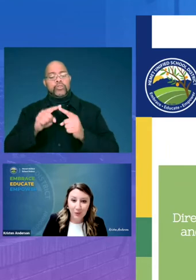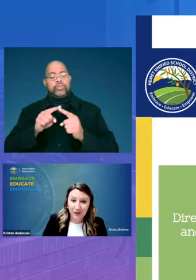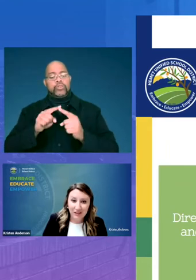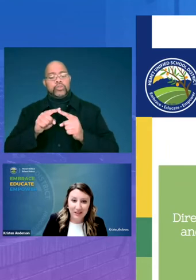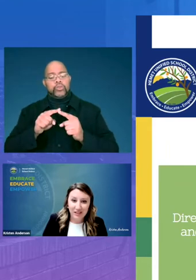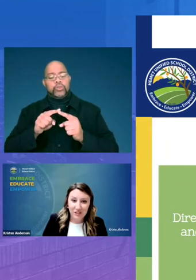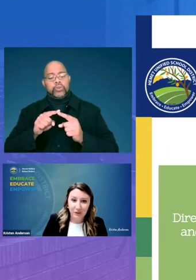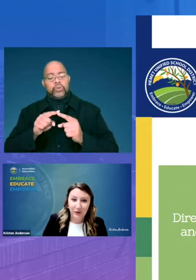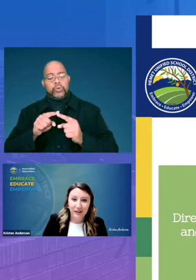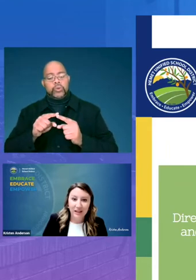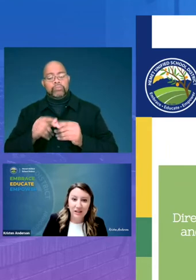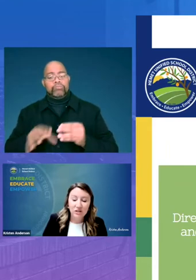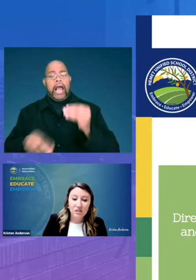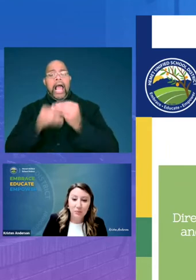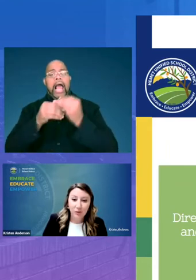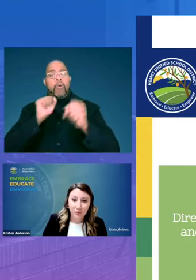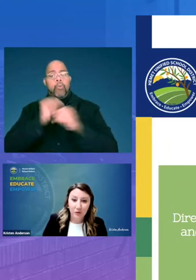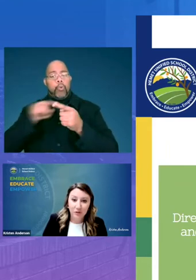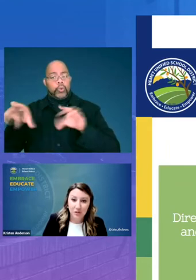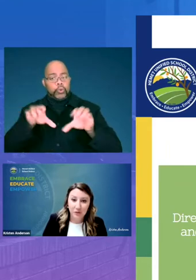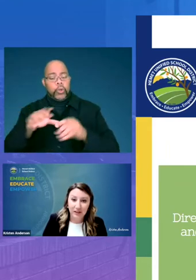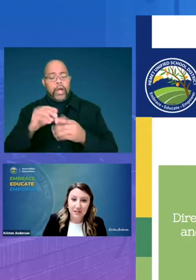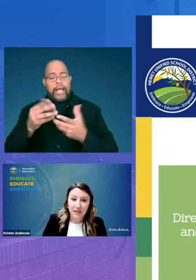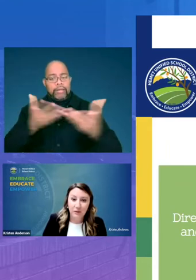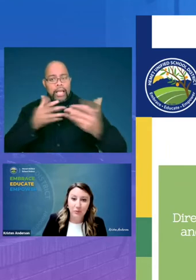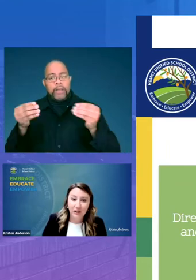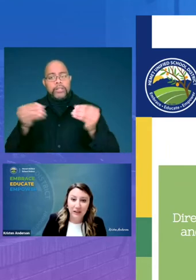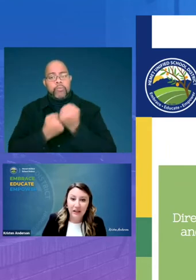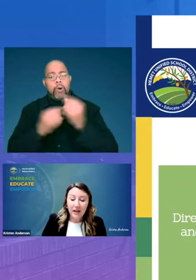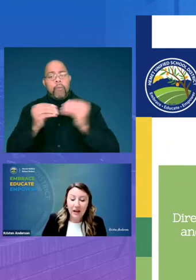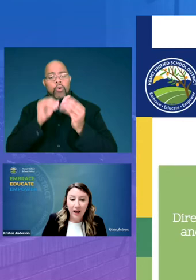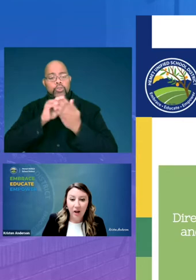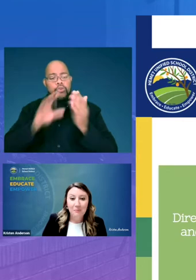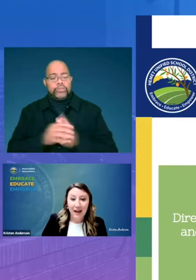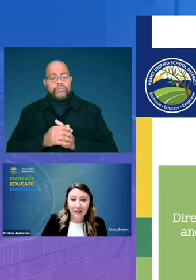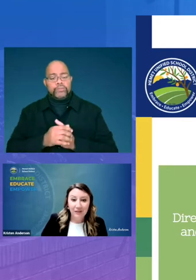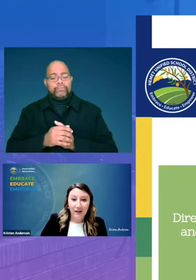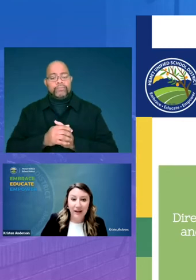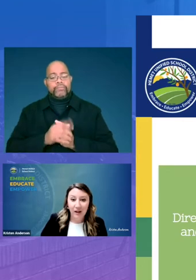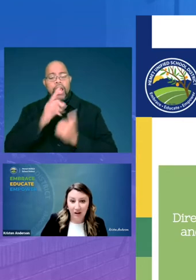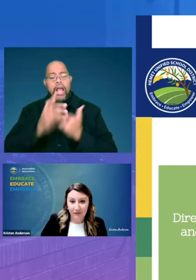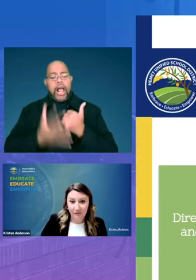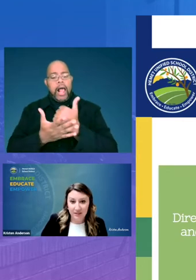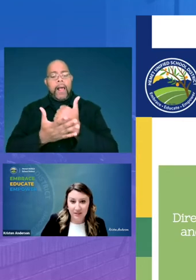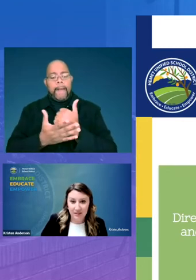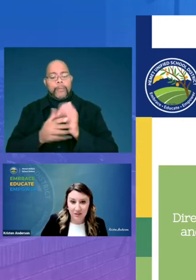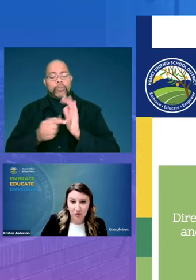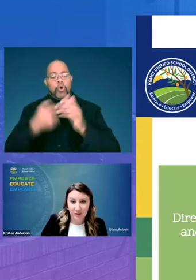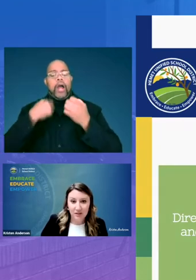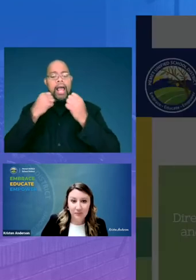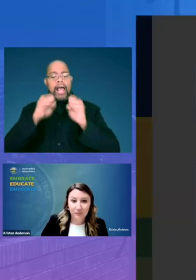work that they do engage and support more students and really help magnify our efforts as a district